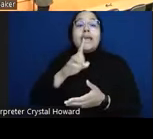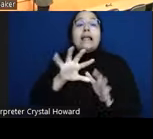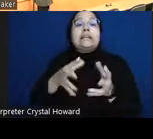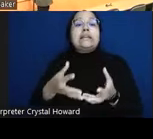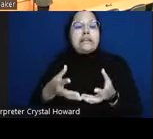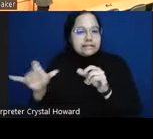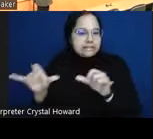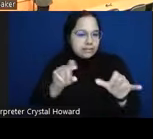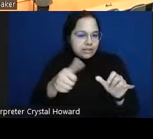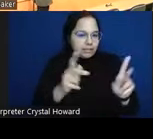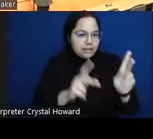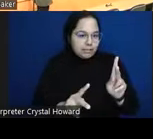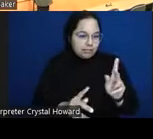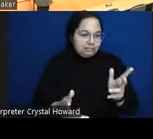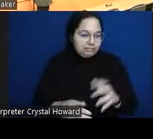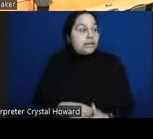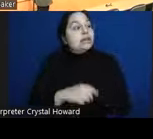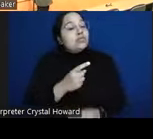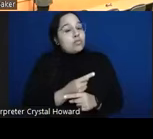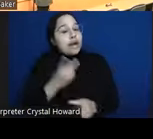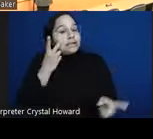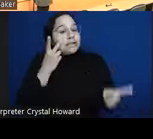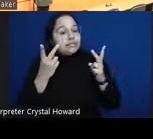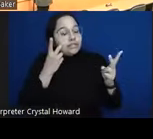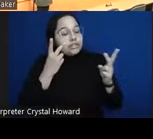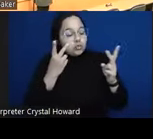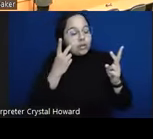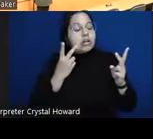perceptual abnormalities is something you and I have published on and so that that would also be